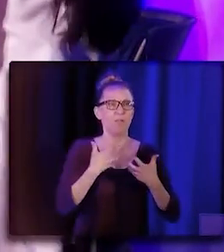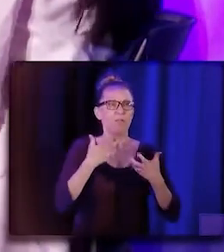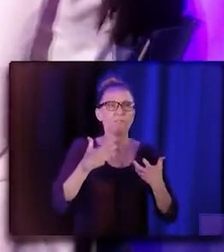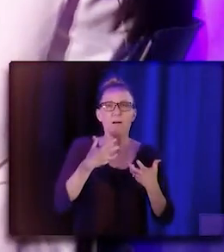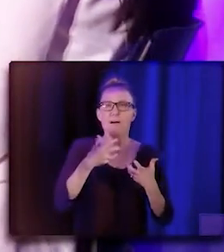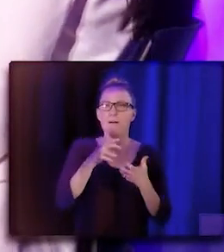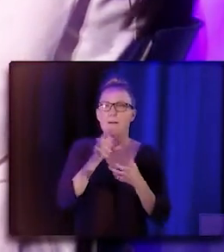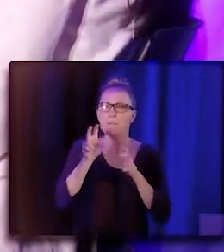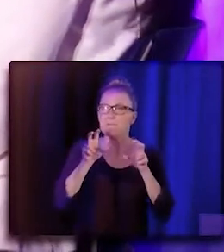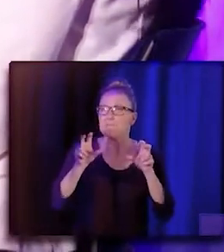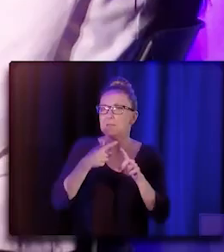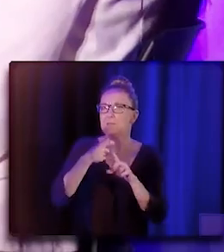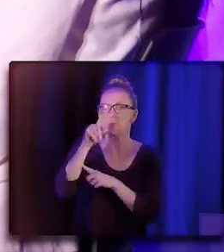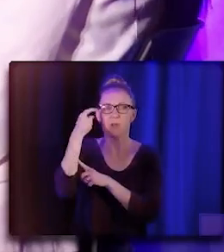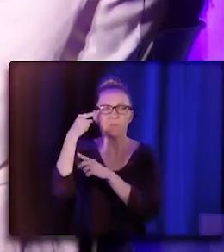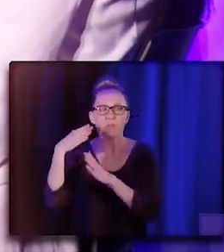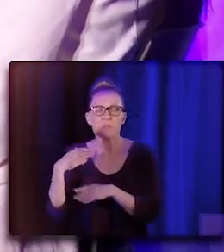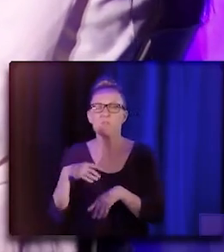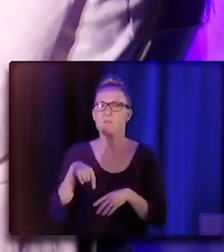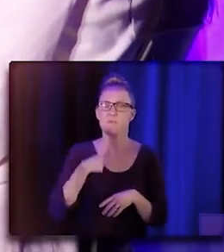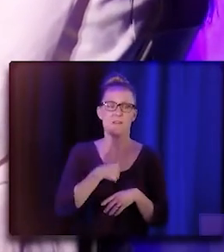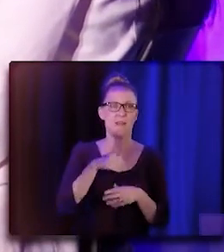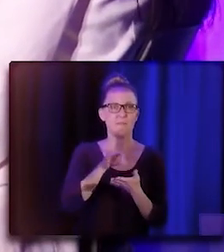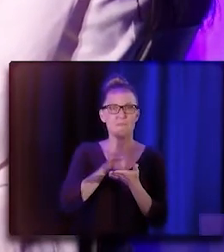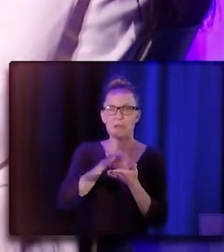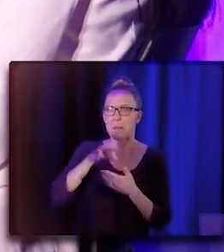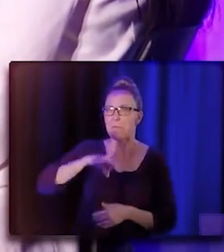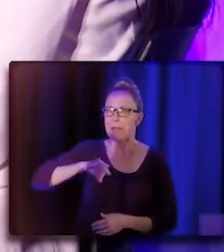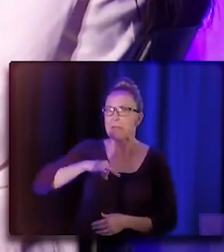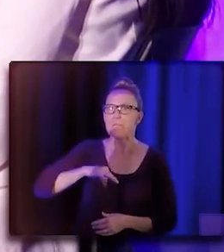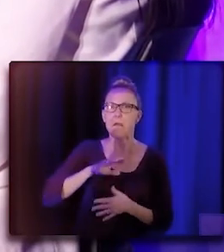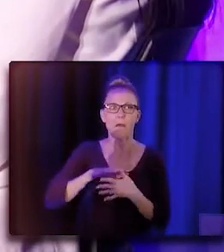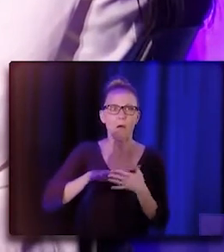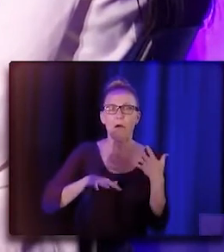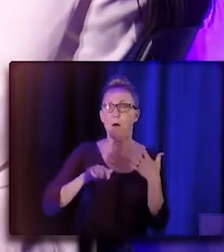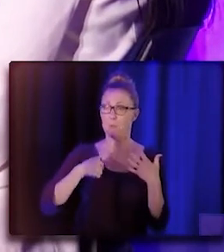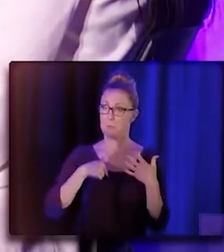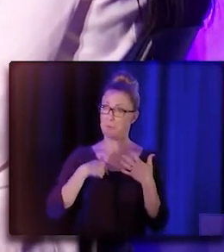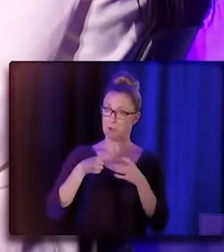We have the Medi-Cal benefit, you know, we're getting sustainable funding for the first time